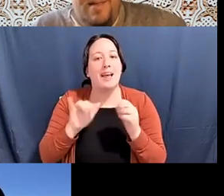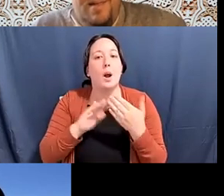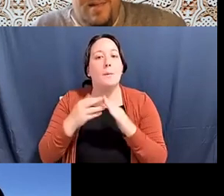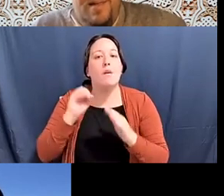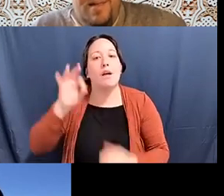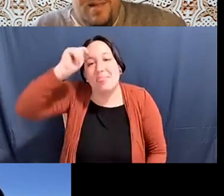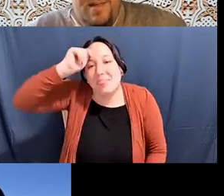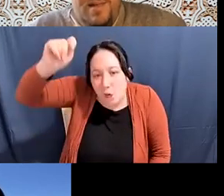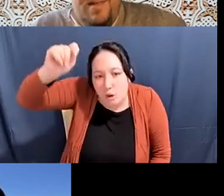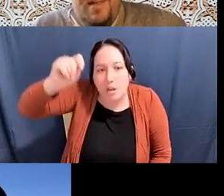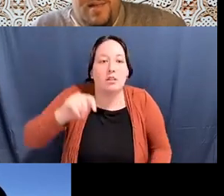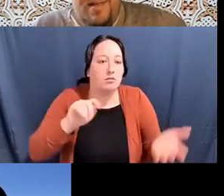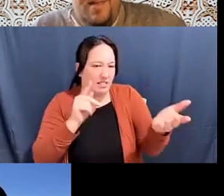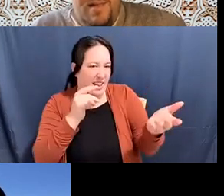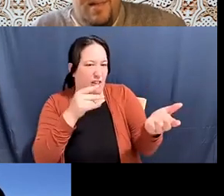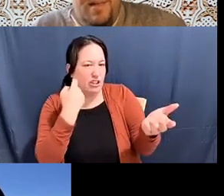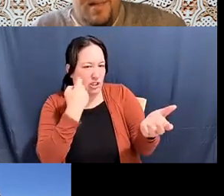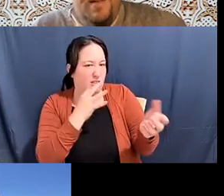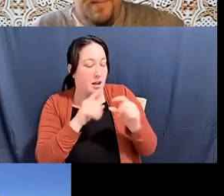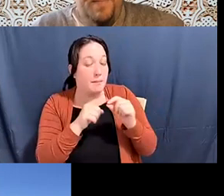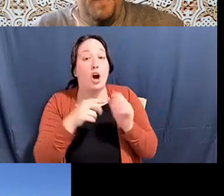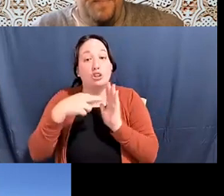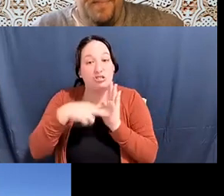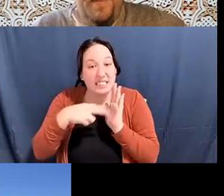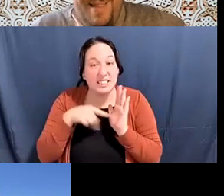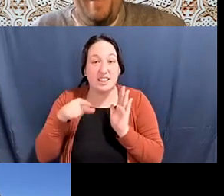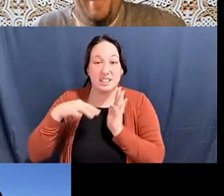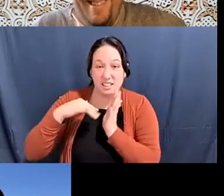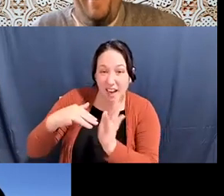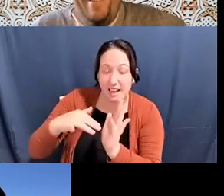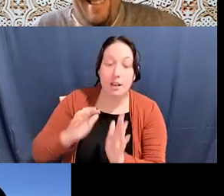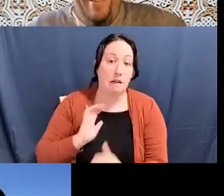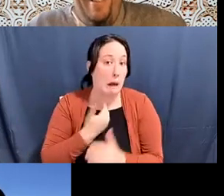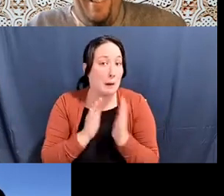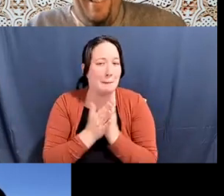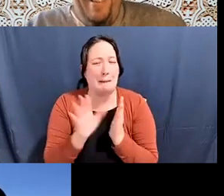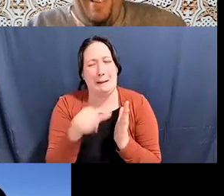Diane Fujino: so read-study, right, in our book. I have to say, I'm not trying to make a shameless plug, but it